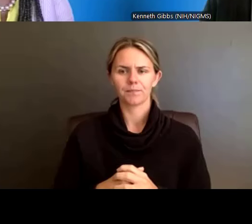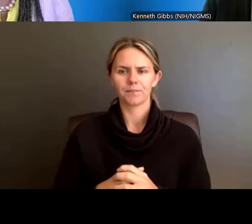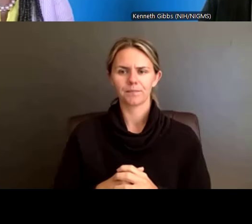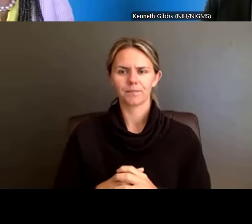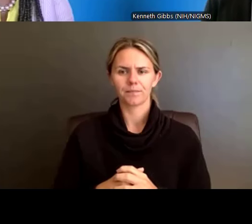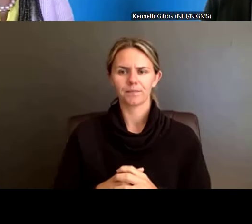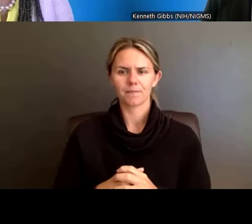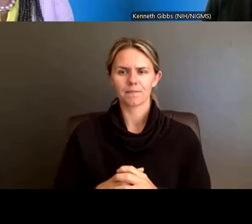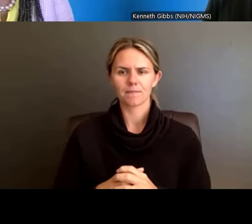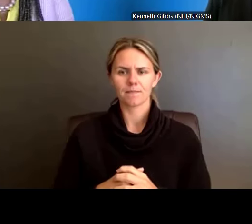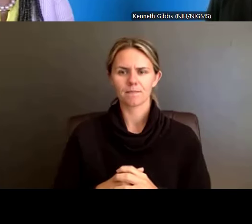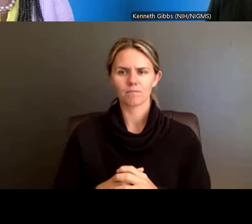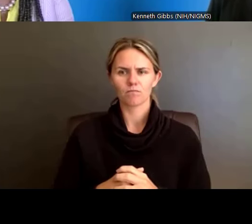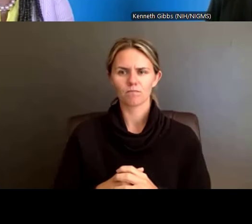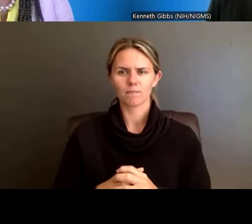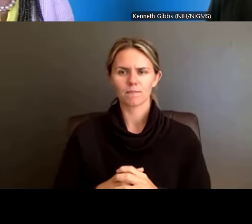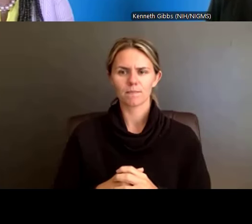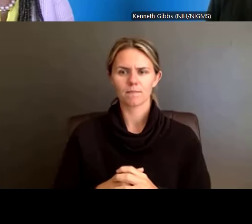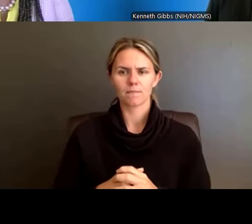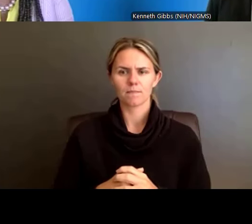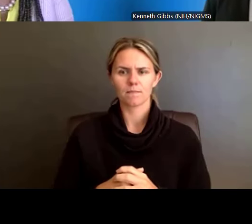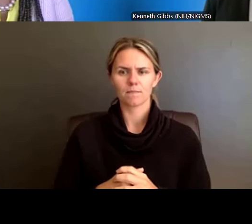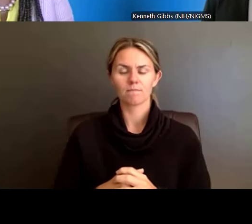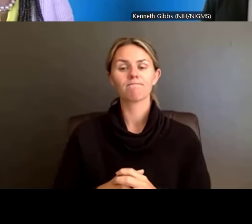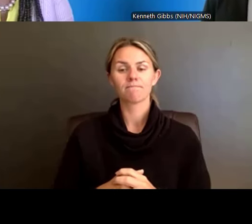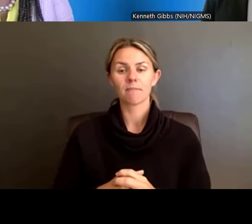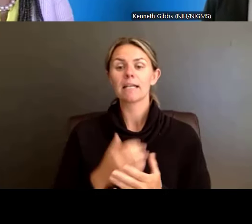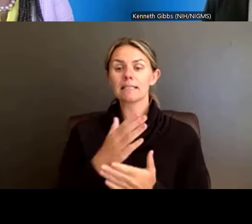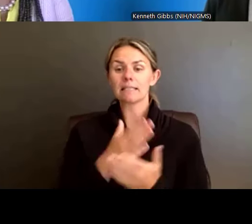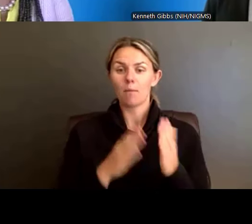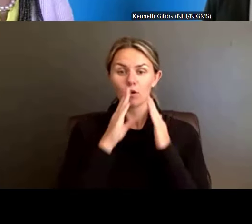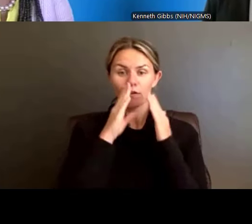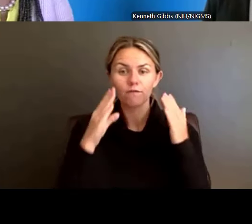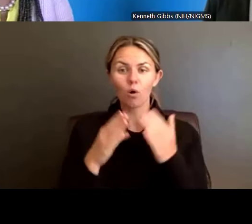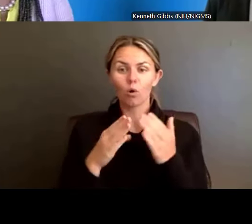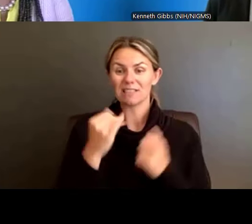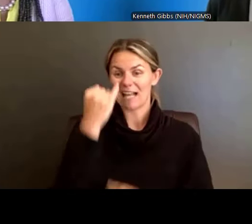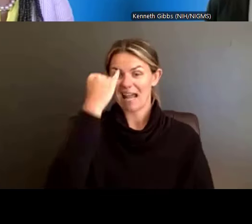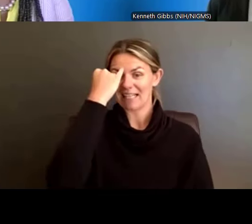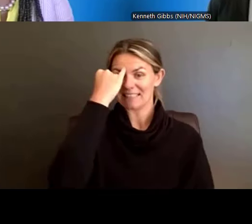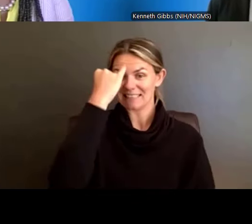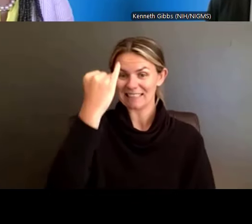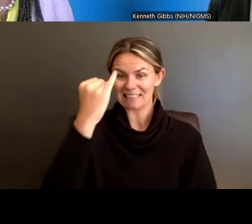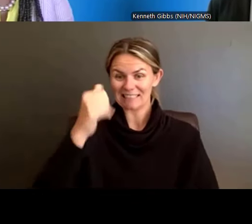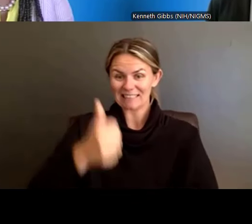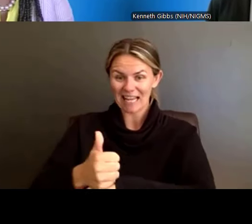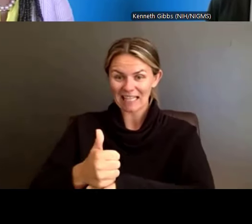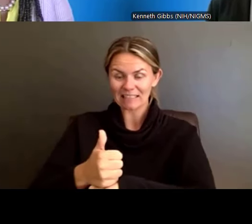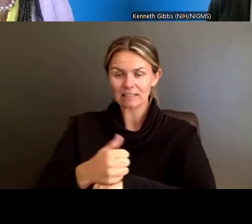IDeA states. So, the IDeA program is a Congressionally-mandated program for support, or research capacity,